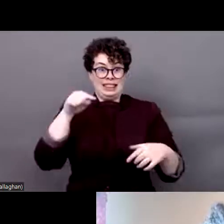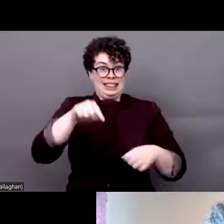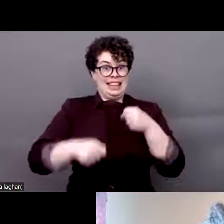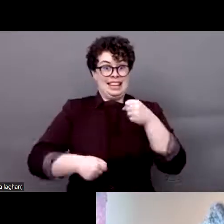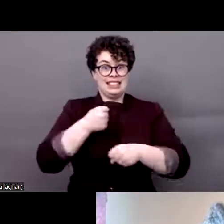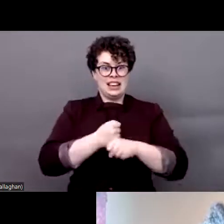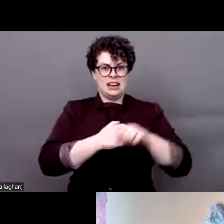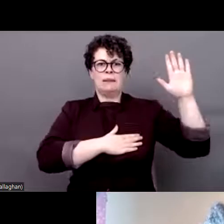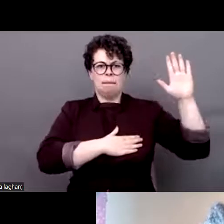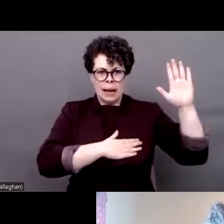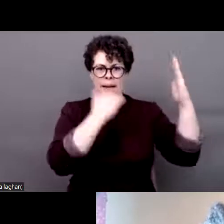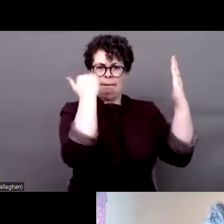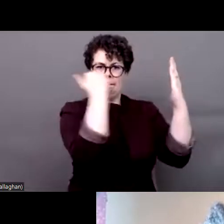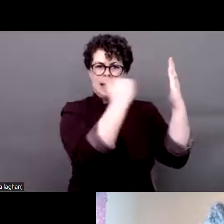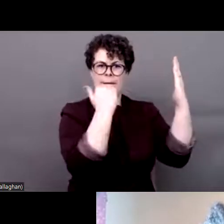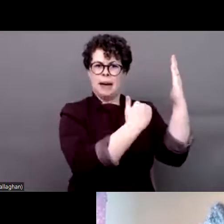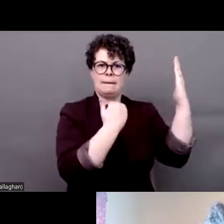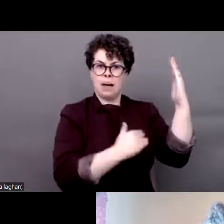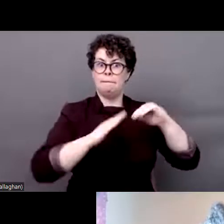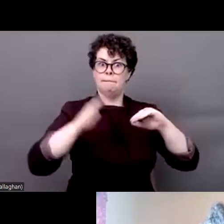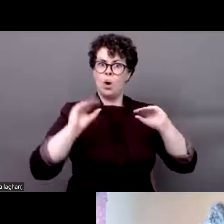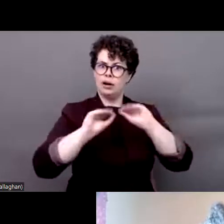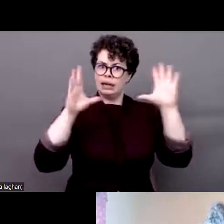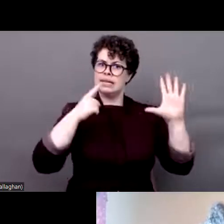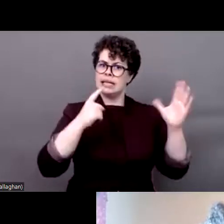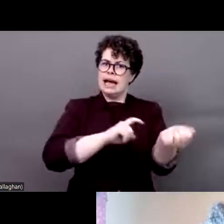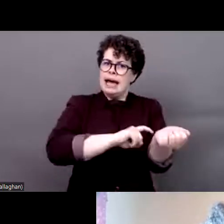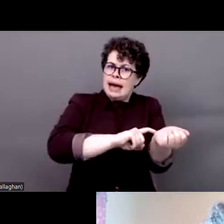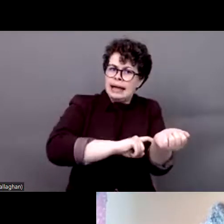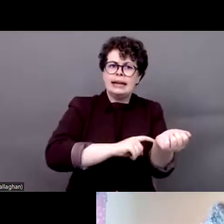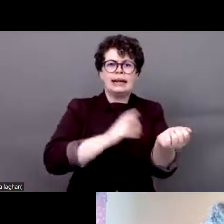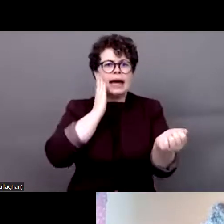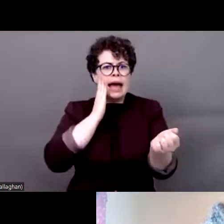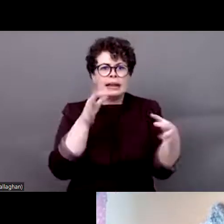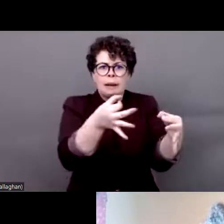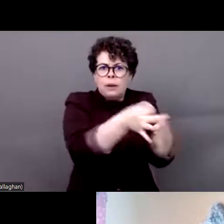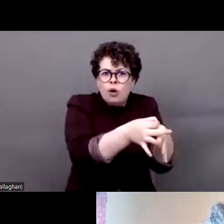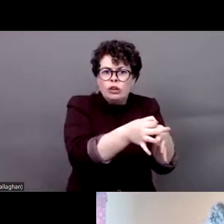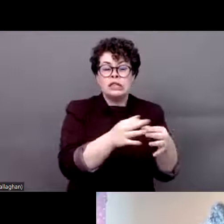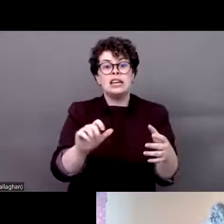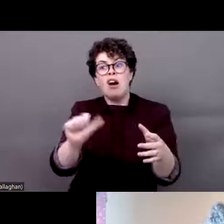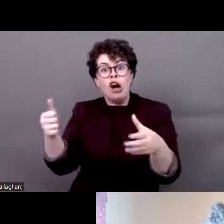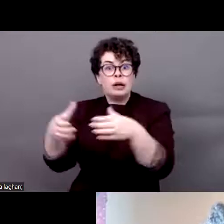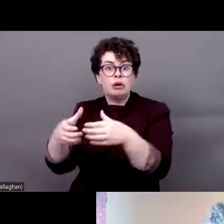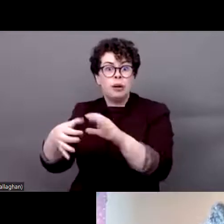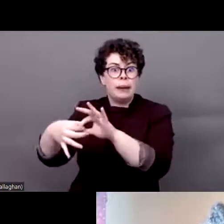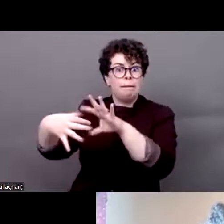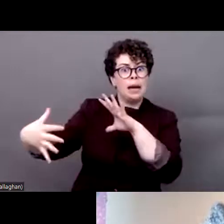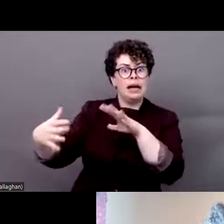makes specific reference to ethnic minorities and underrepresented groups facing intersectional discrimination and